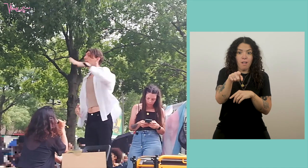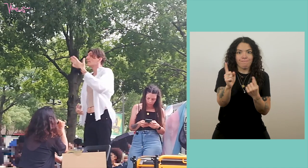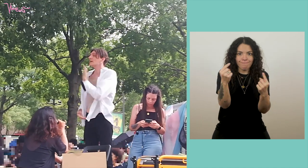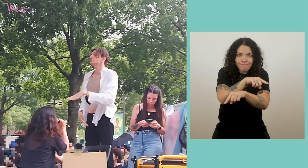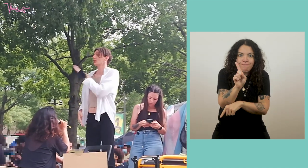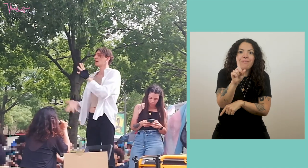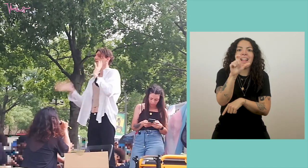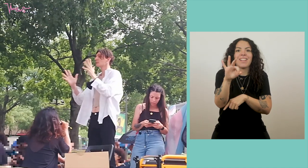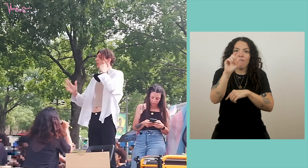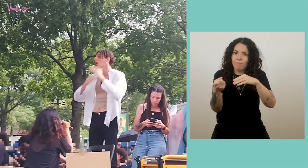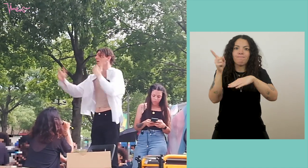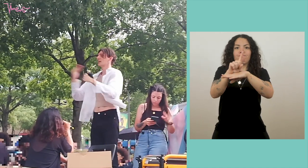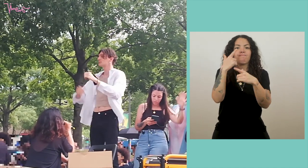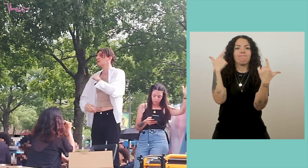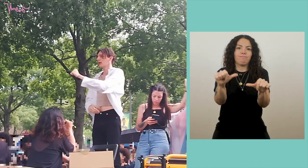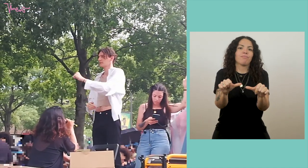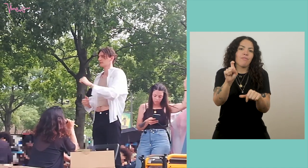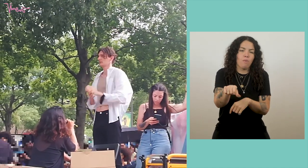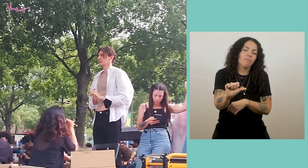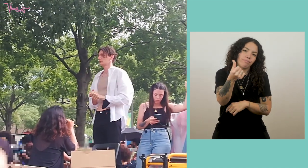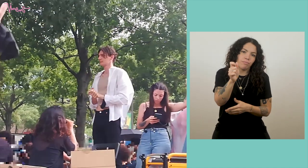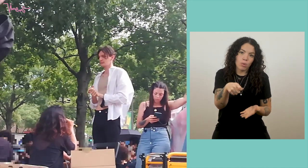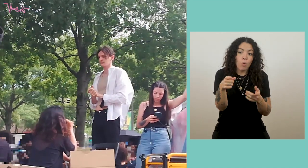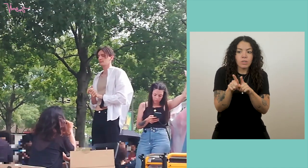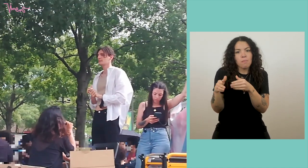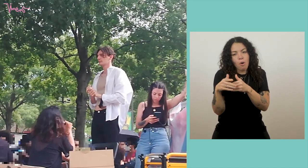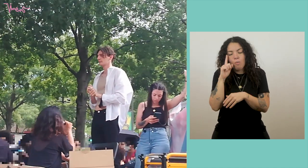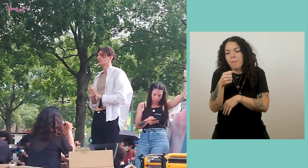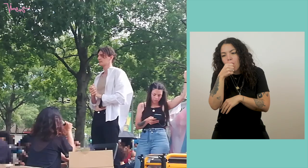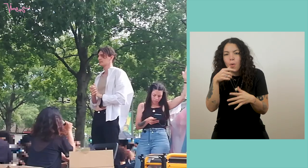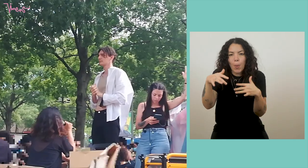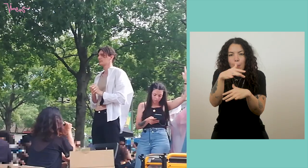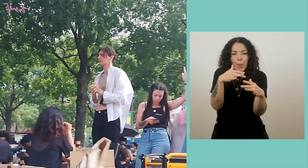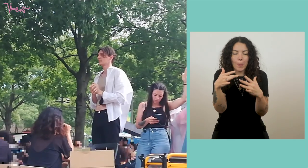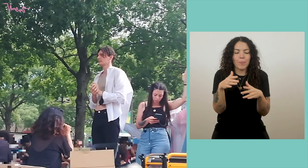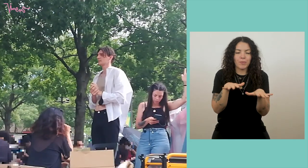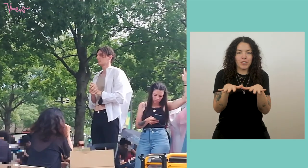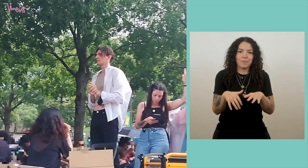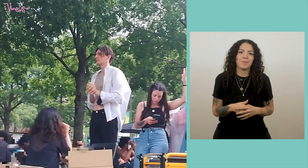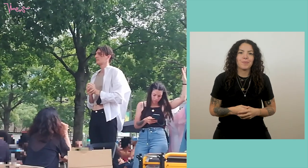can see the person, in order to then be able to interpret it into French. And that we are not too far either because there is the microphone, etc. etc